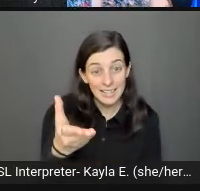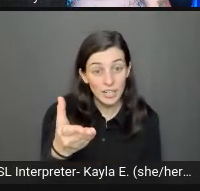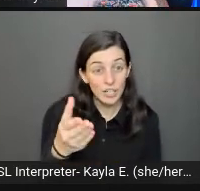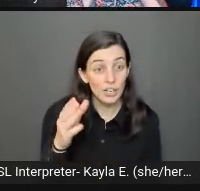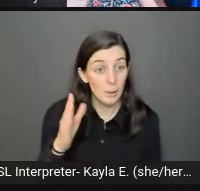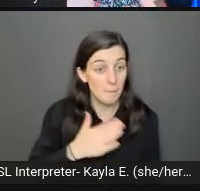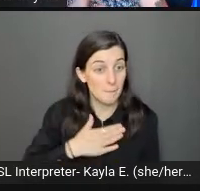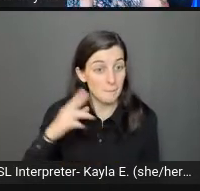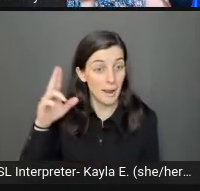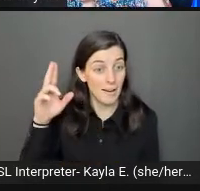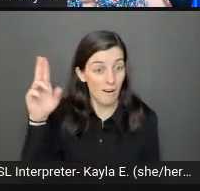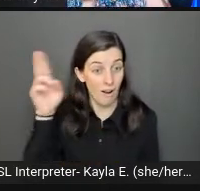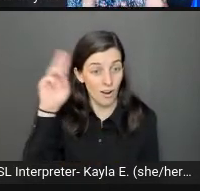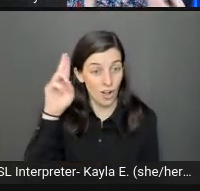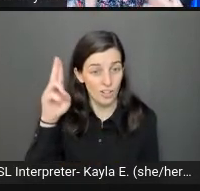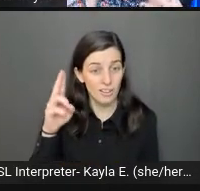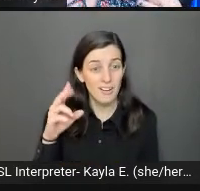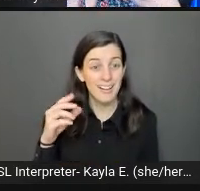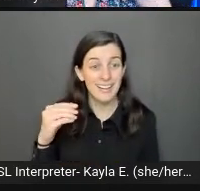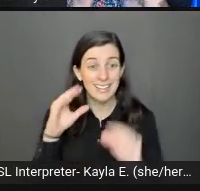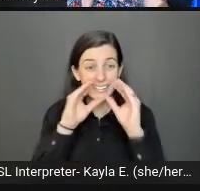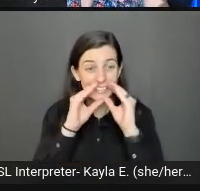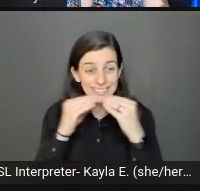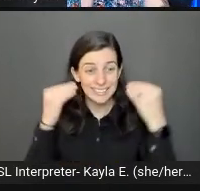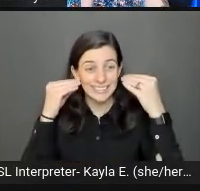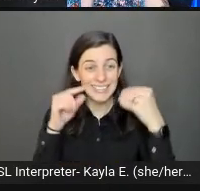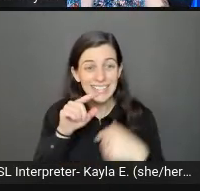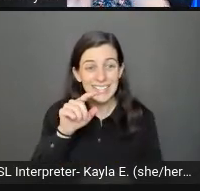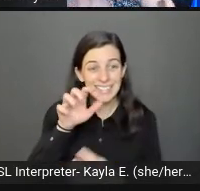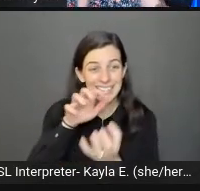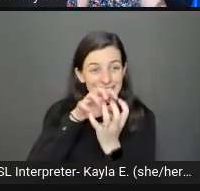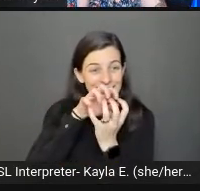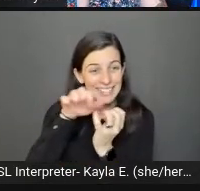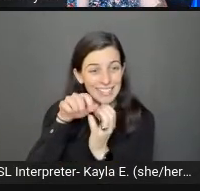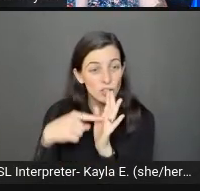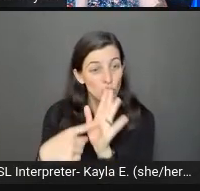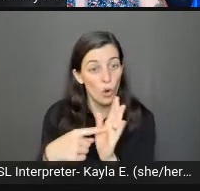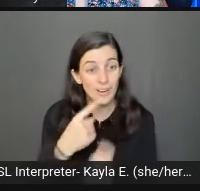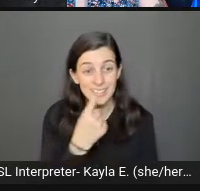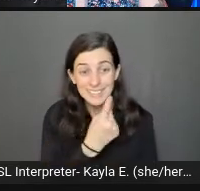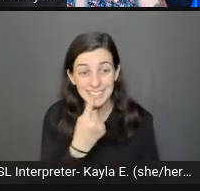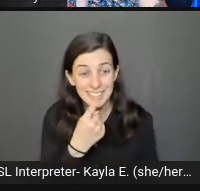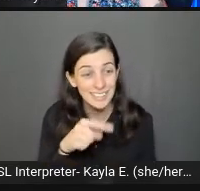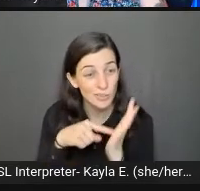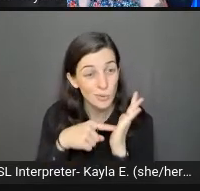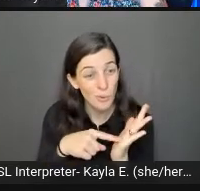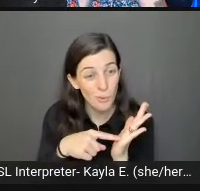I don't smile with my teeth either. To some people, you might look at him and think, is he upset?